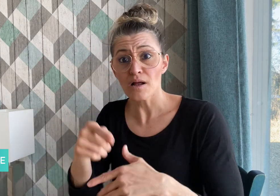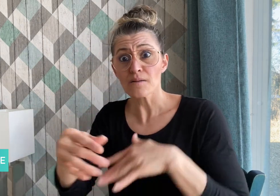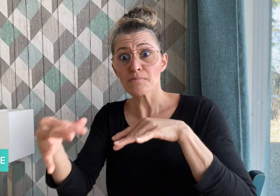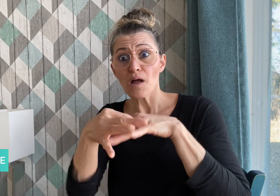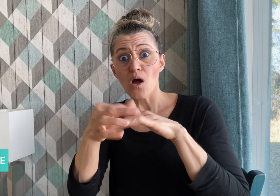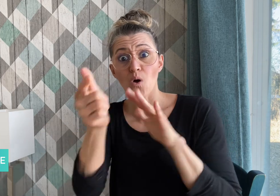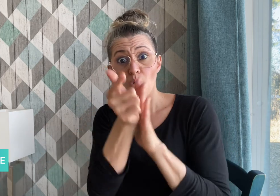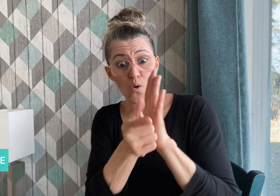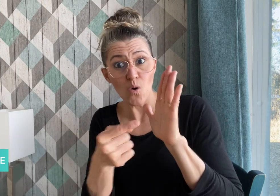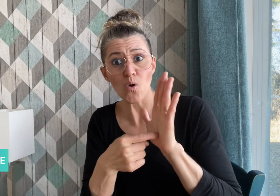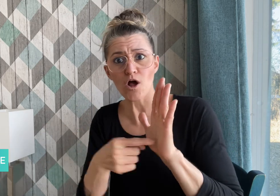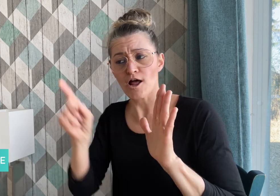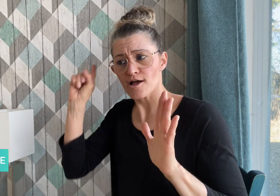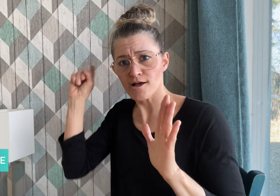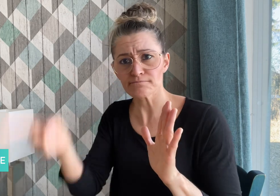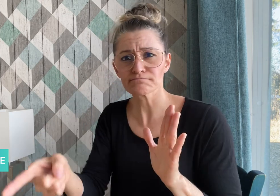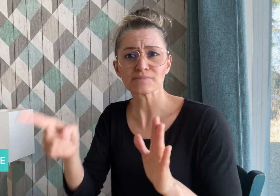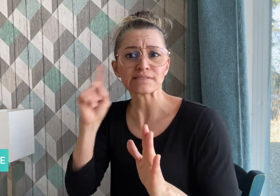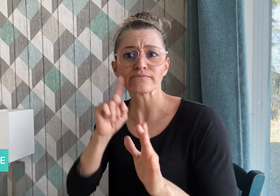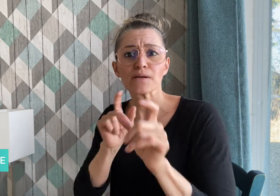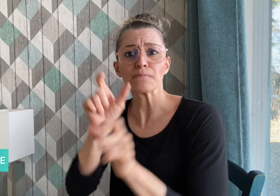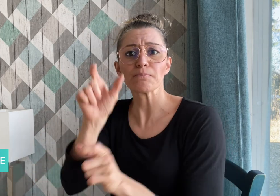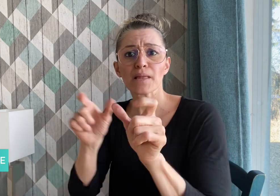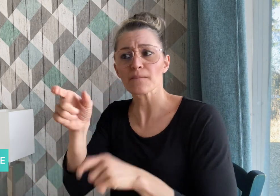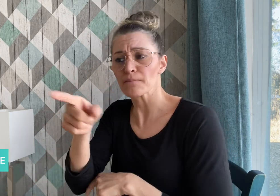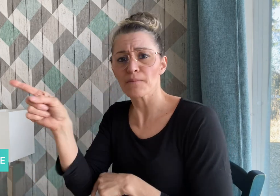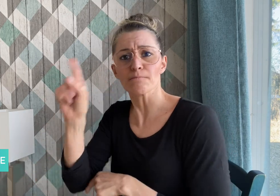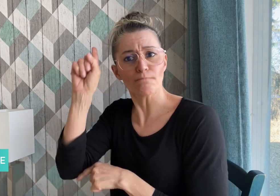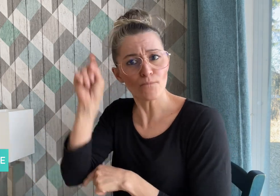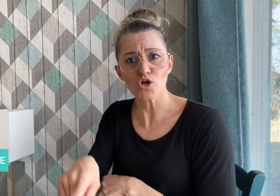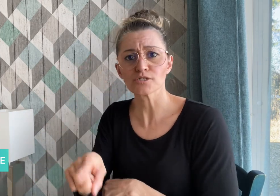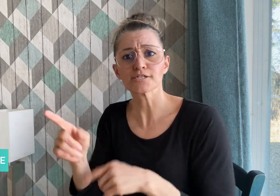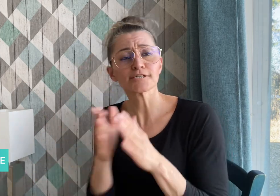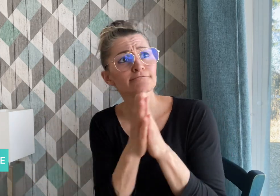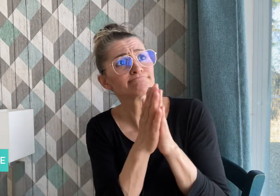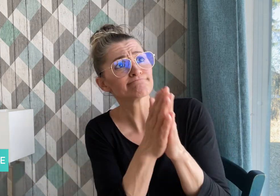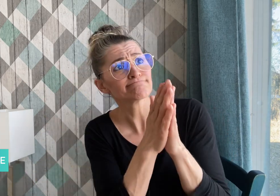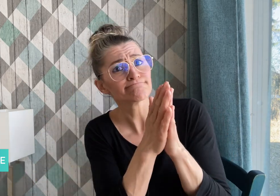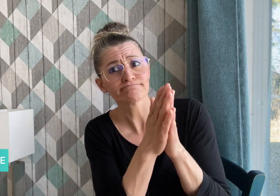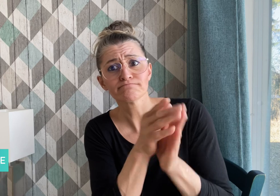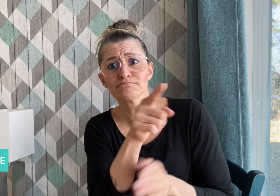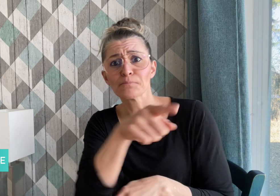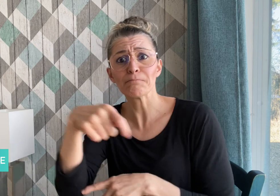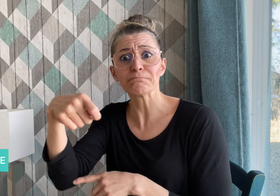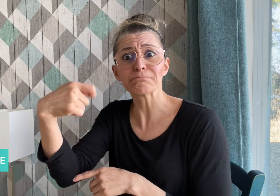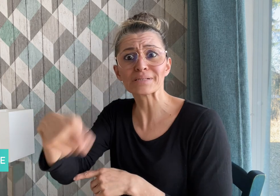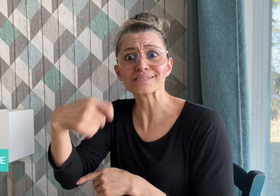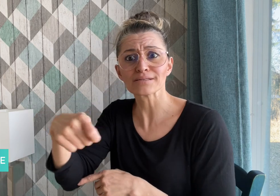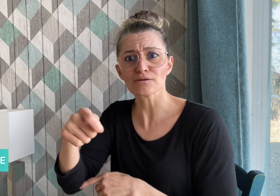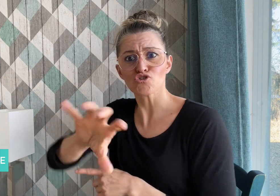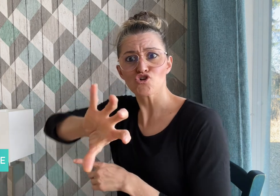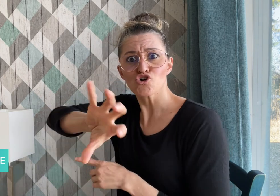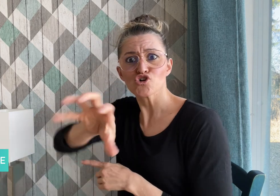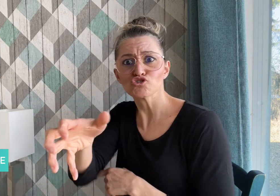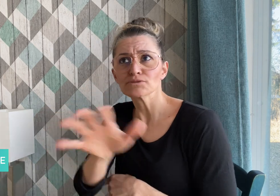in force, which forced Deaf people to obtain